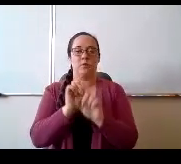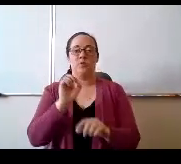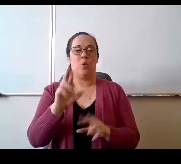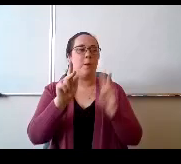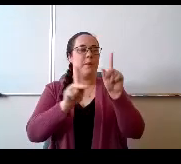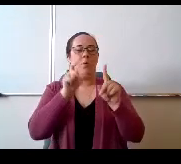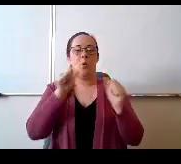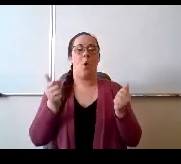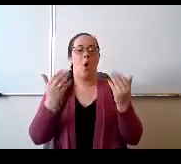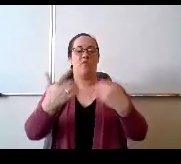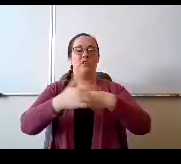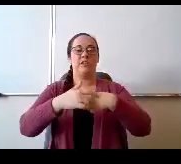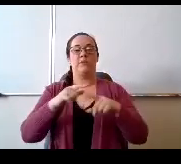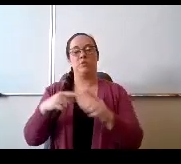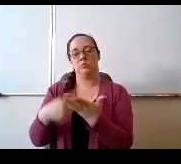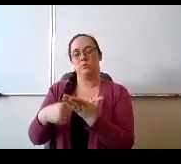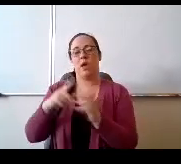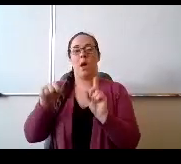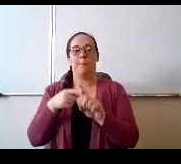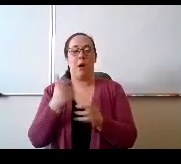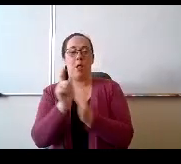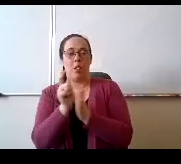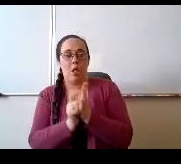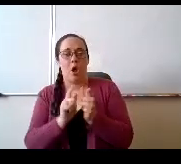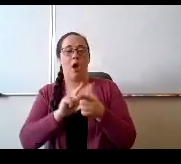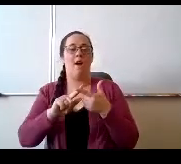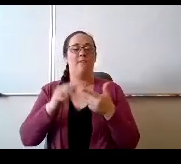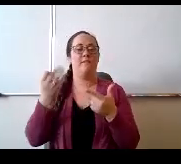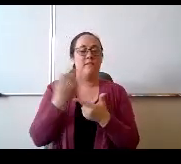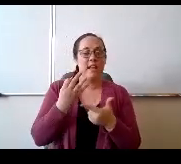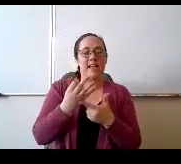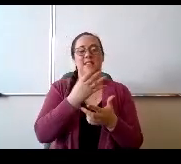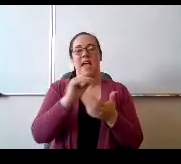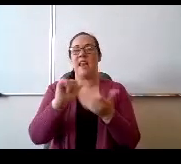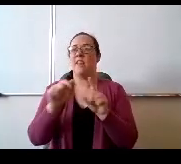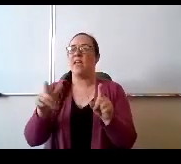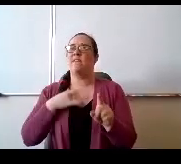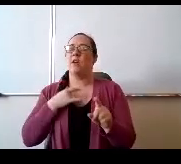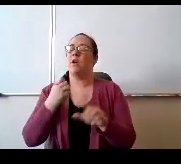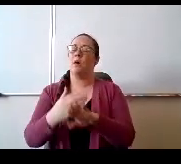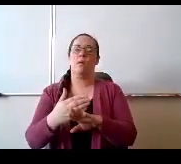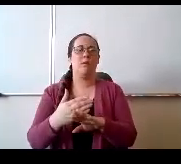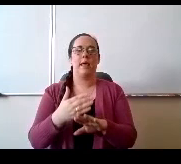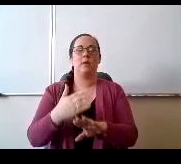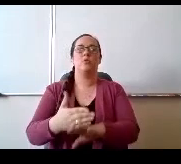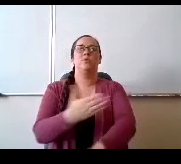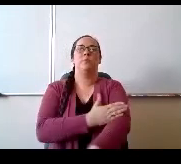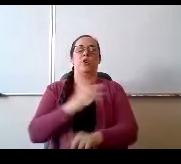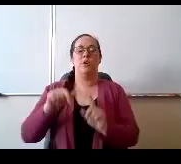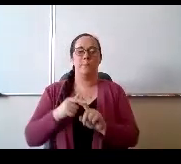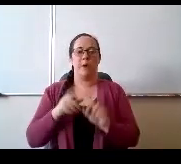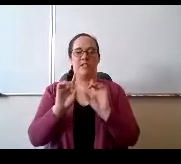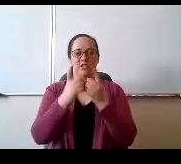and finance and how they felt so much better about the district because of our leaders and its principles. In it's it's our finance folks